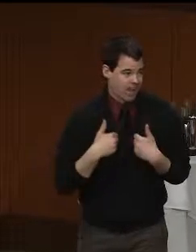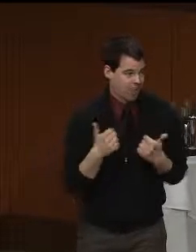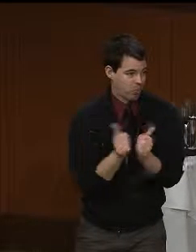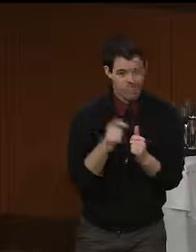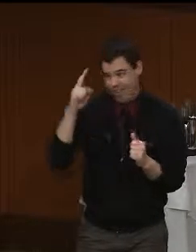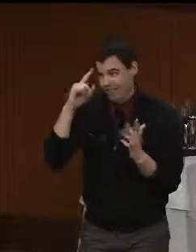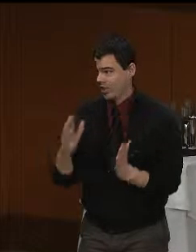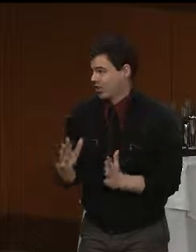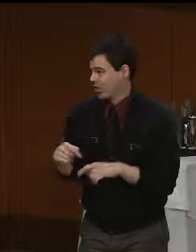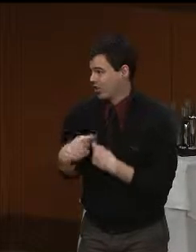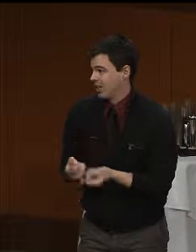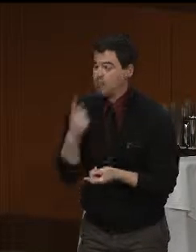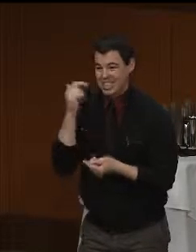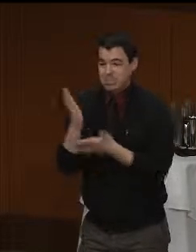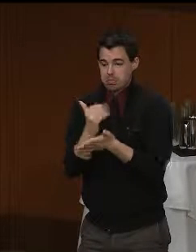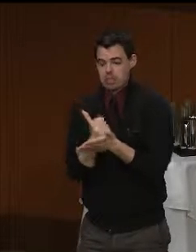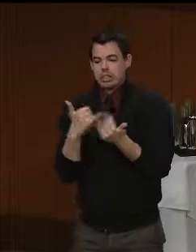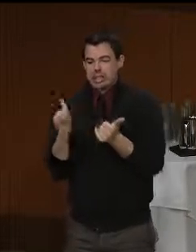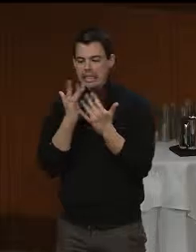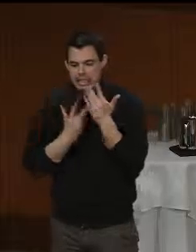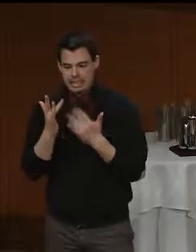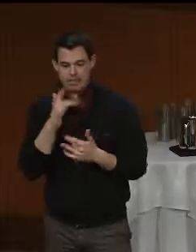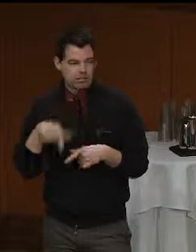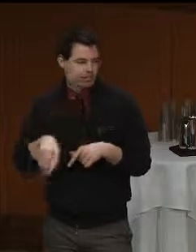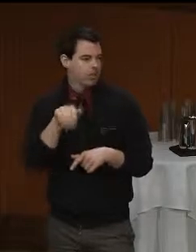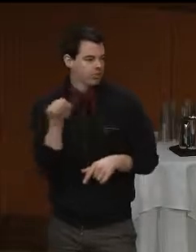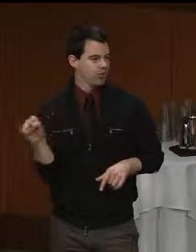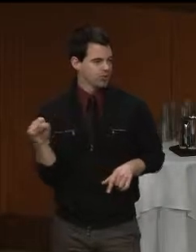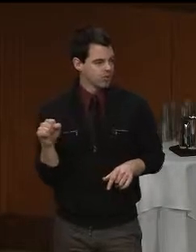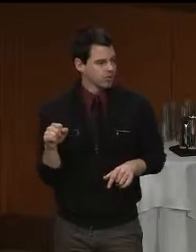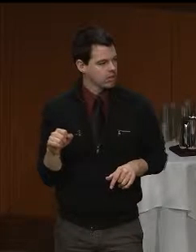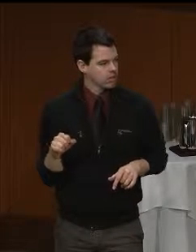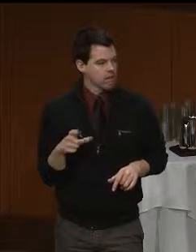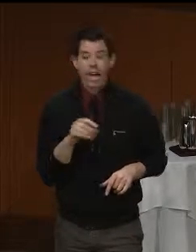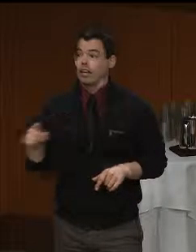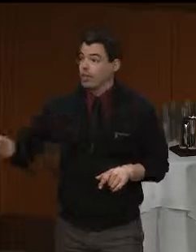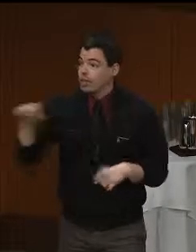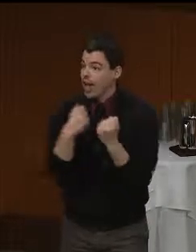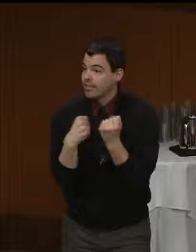the budget's still a little tight in the Commonwealth and as advocates you need to advocate, I want